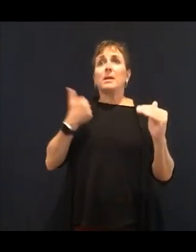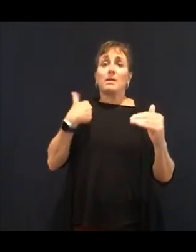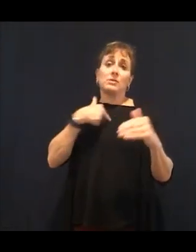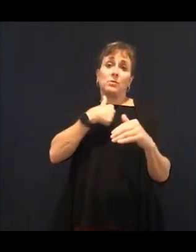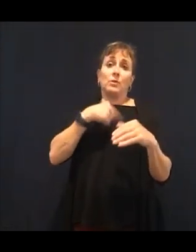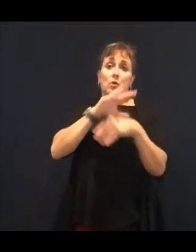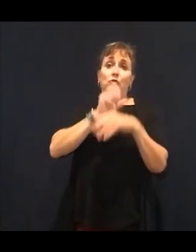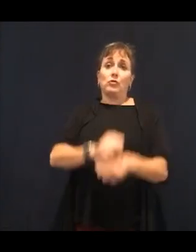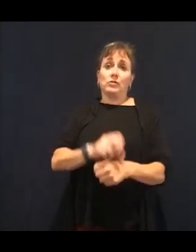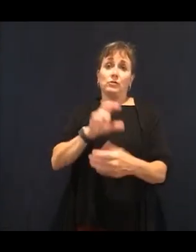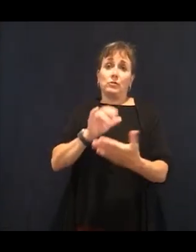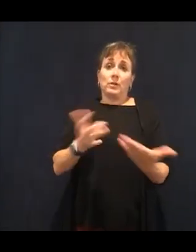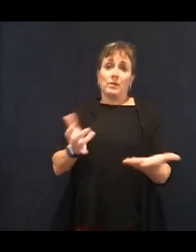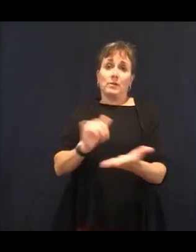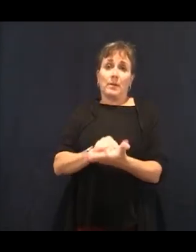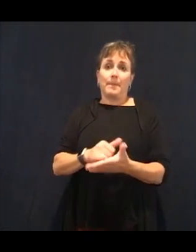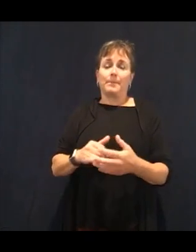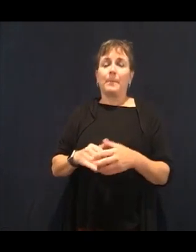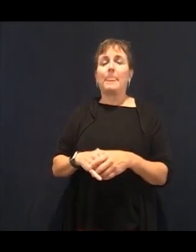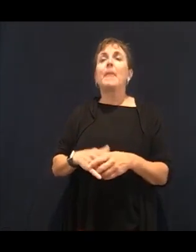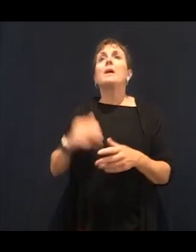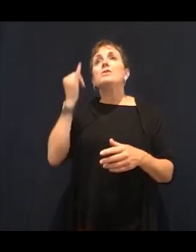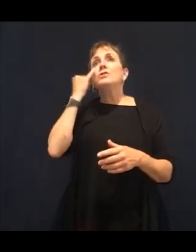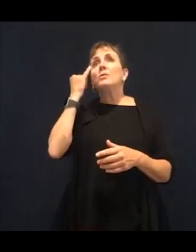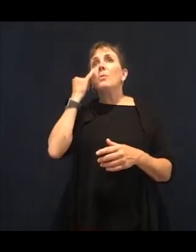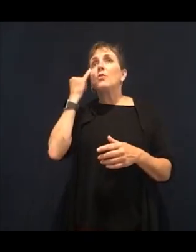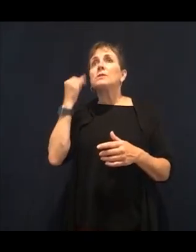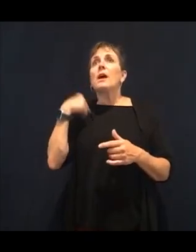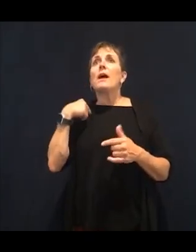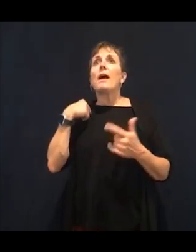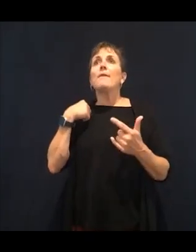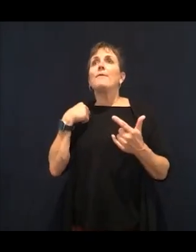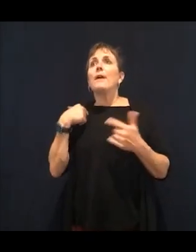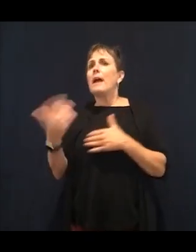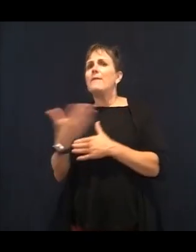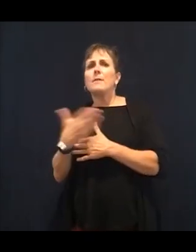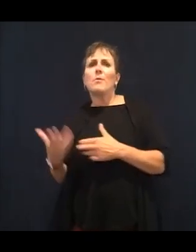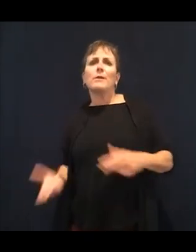in the morning. I will tell you, sugary cereal